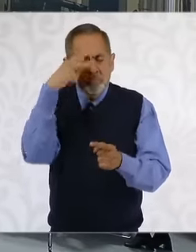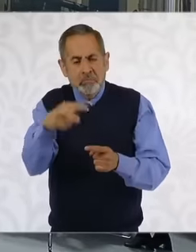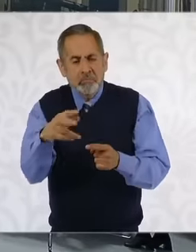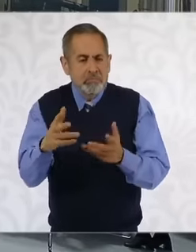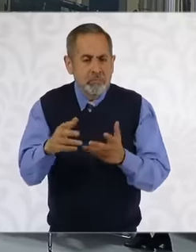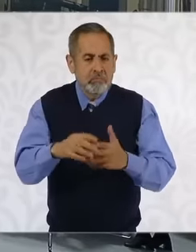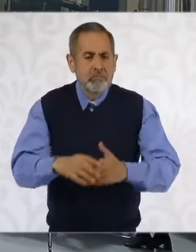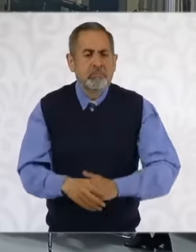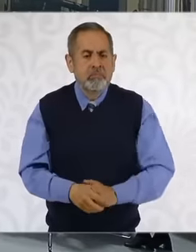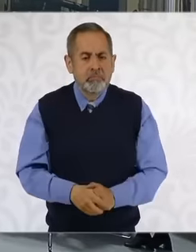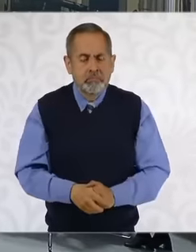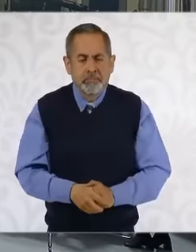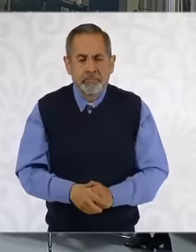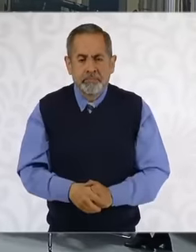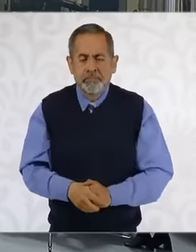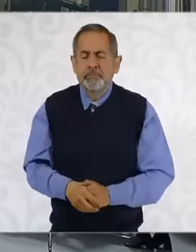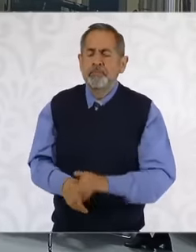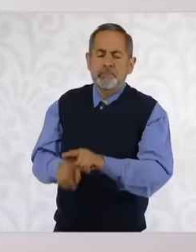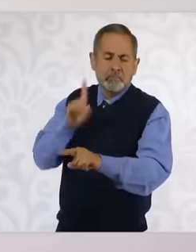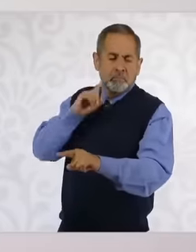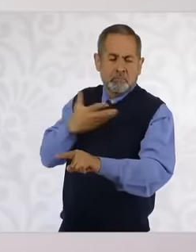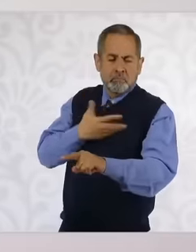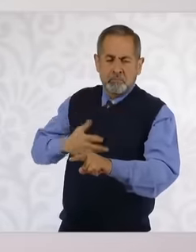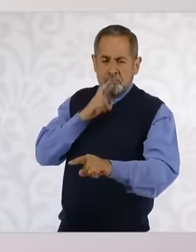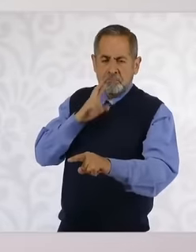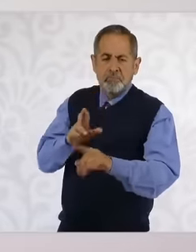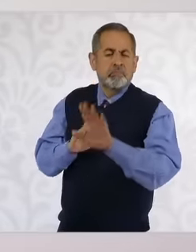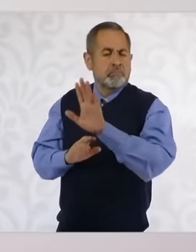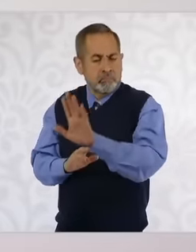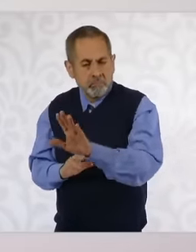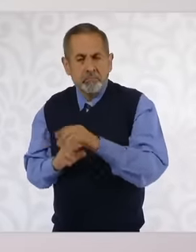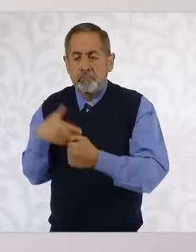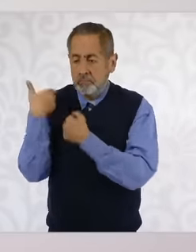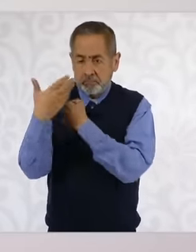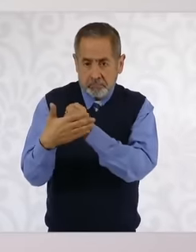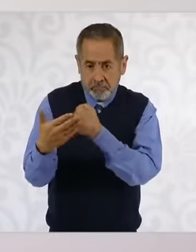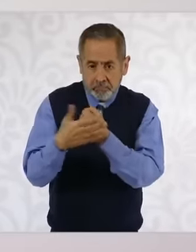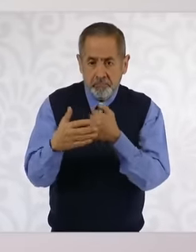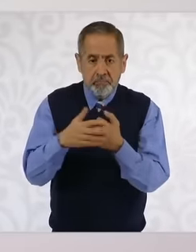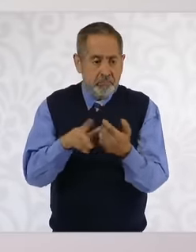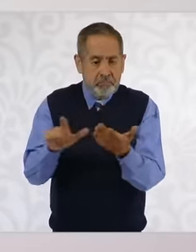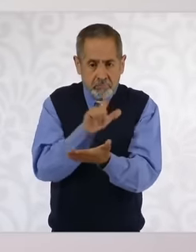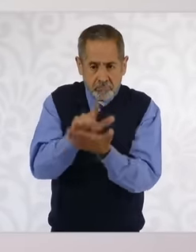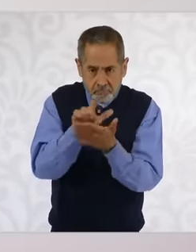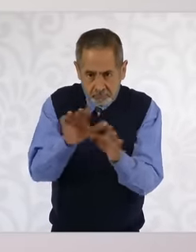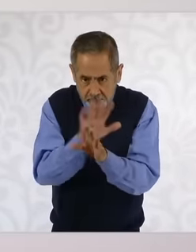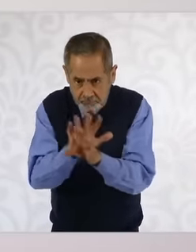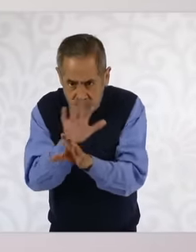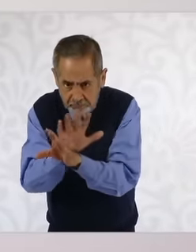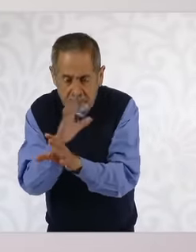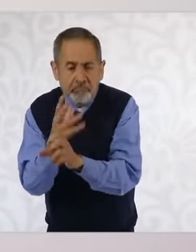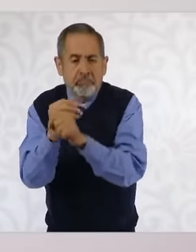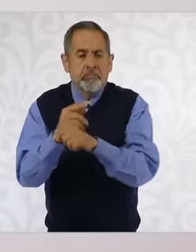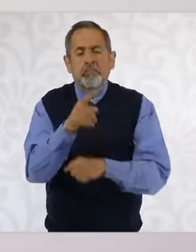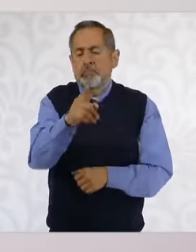come a whole series of secondary reforms by For example, in the constitutional reform it is established